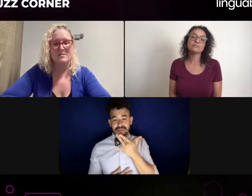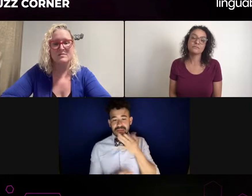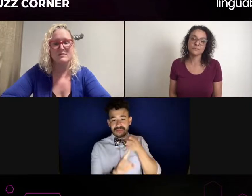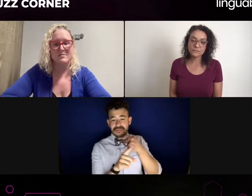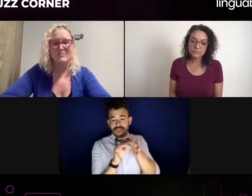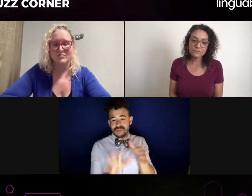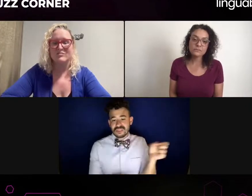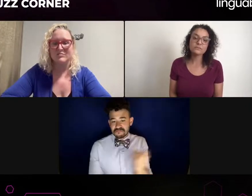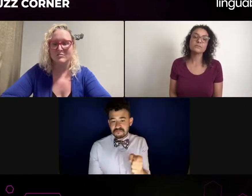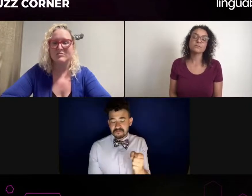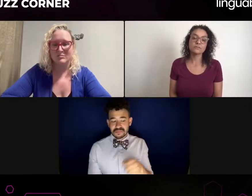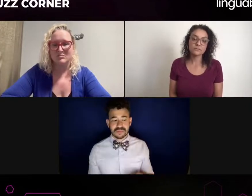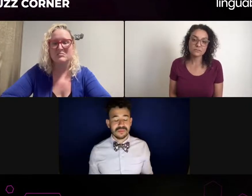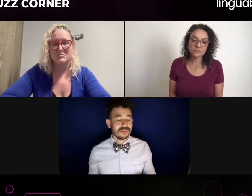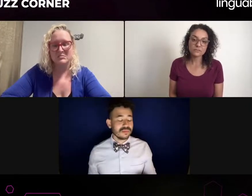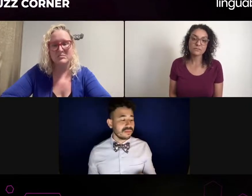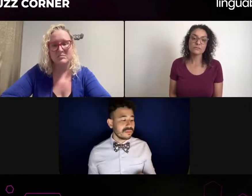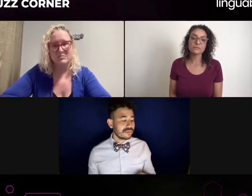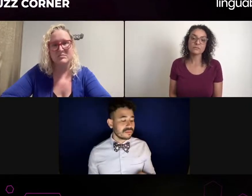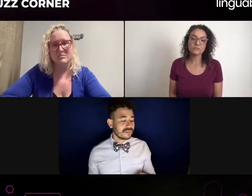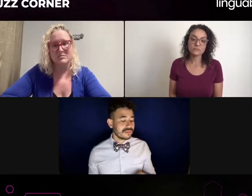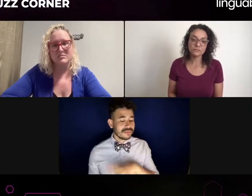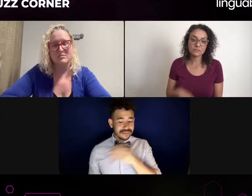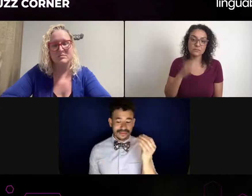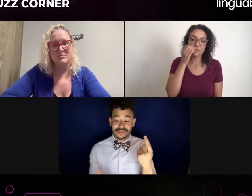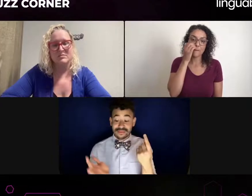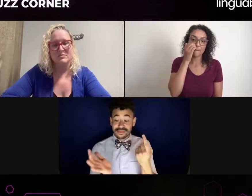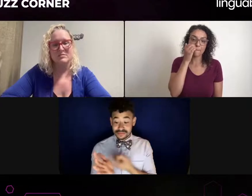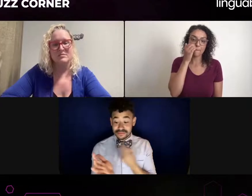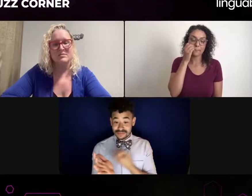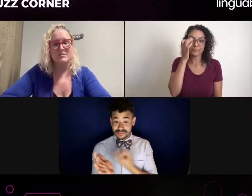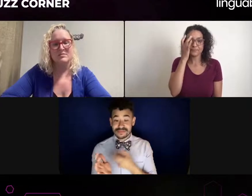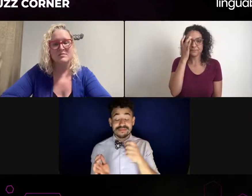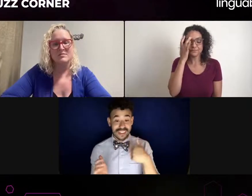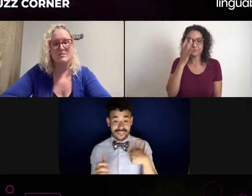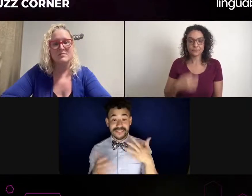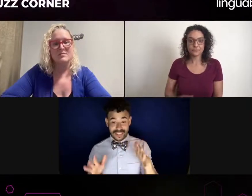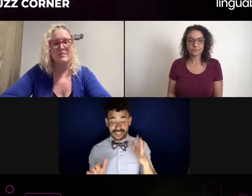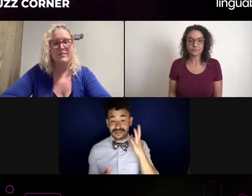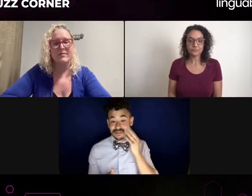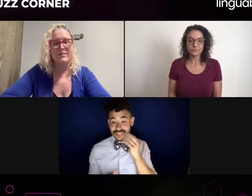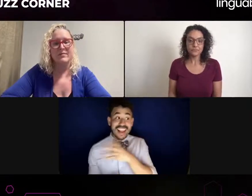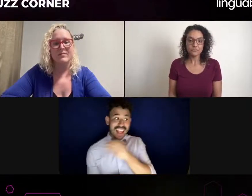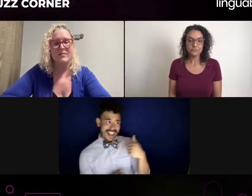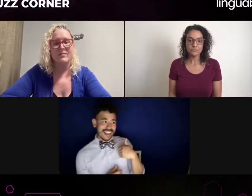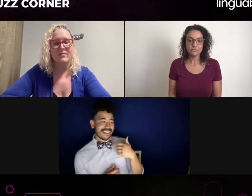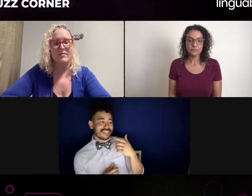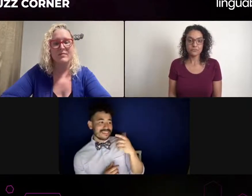But you auditioned after me. And then when they said yes, I was like, you really shouldn't be doing that